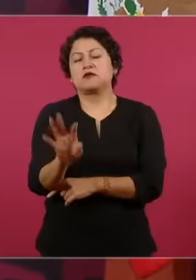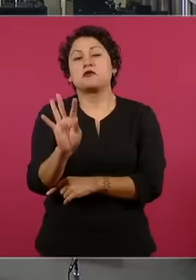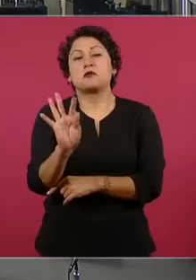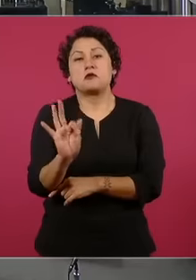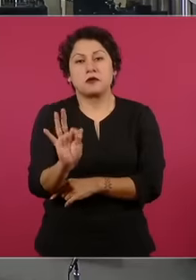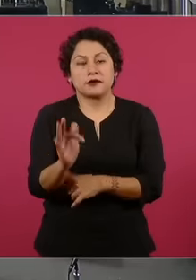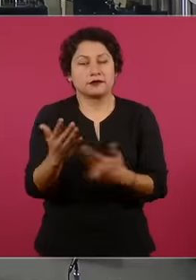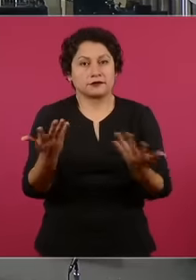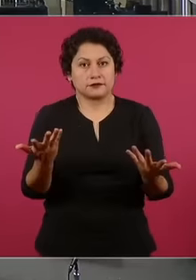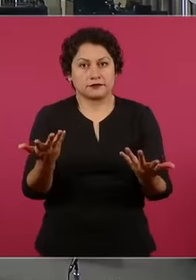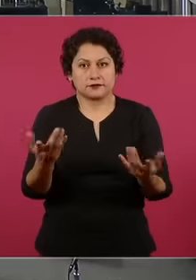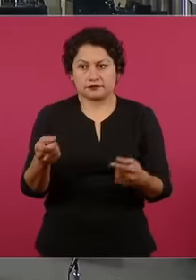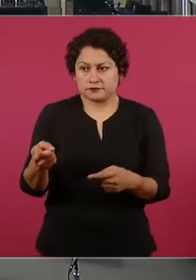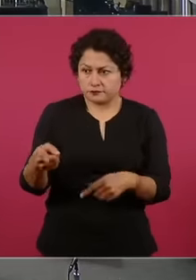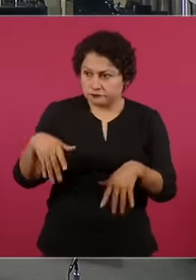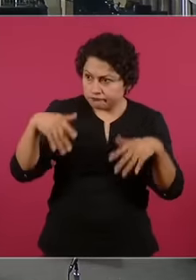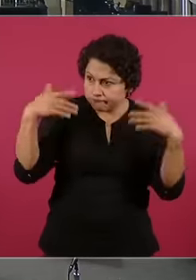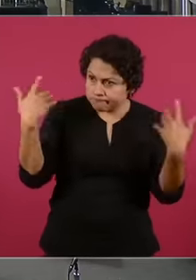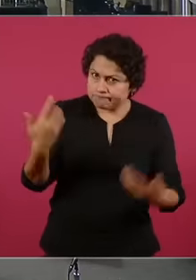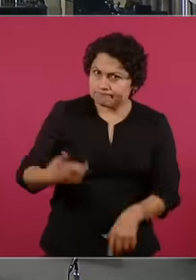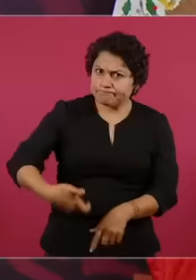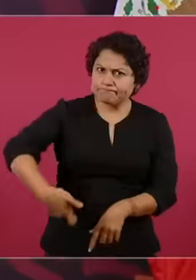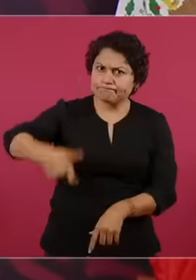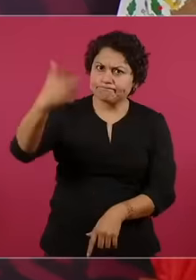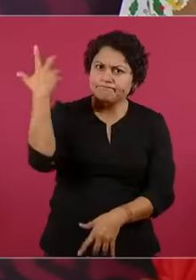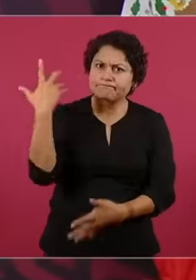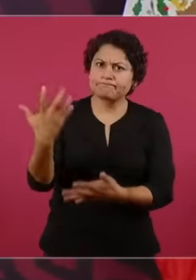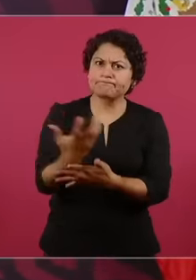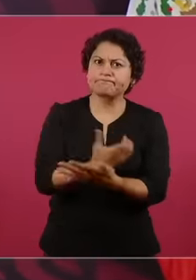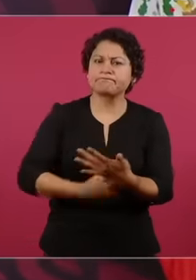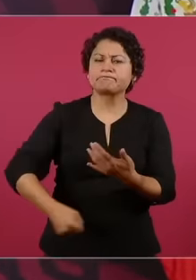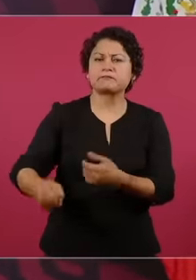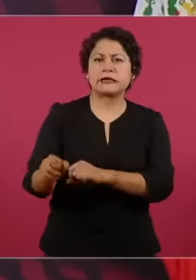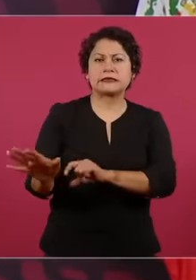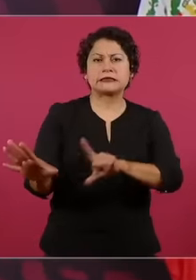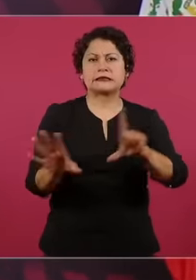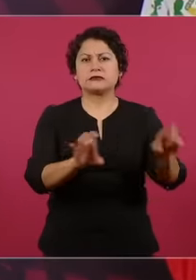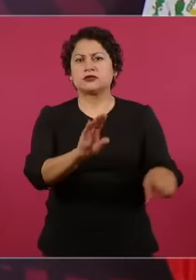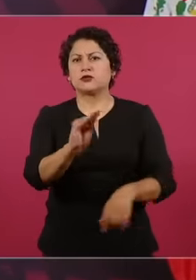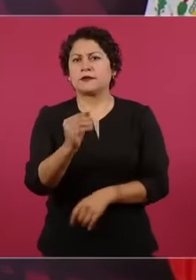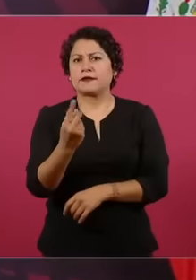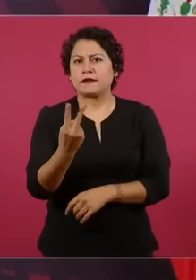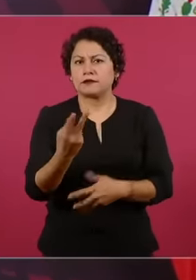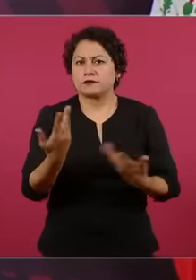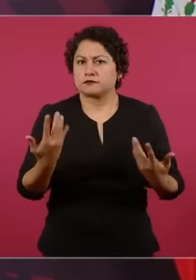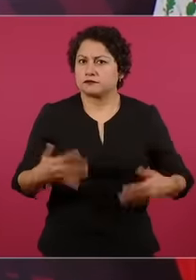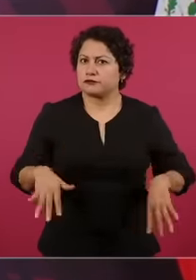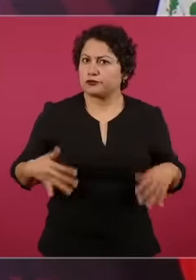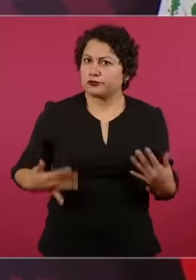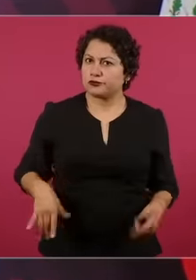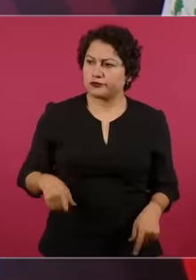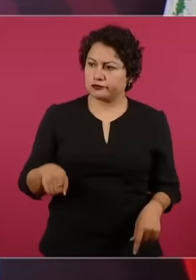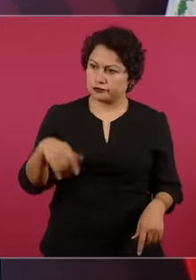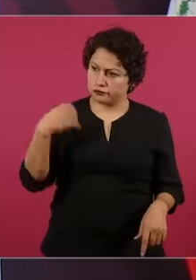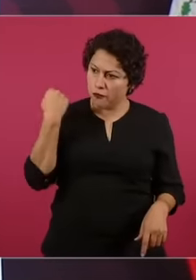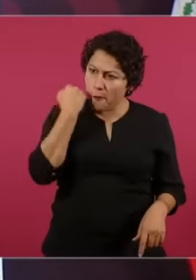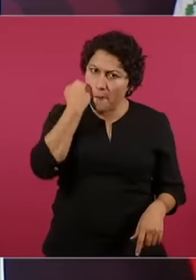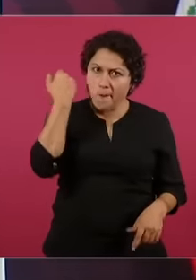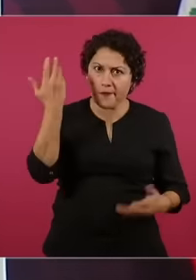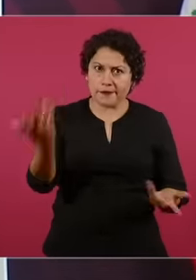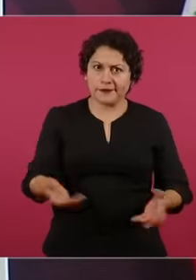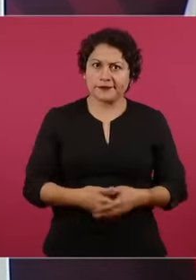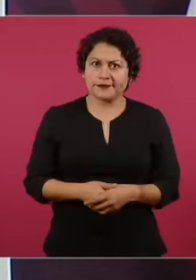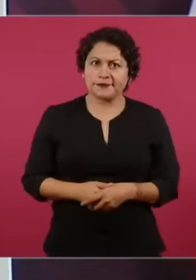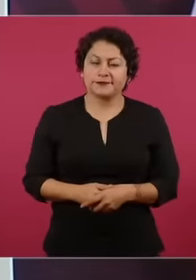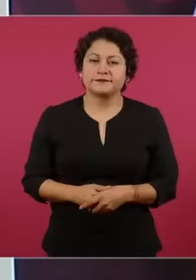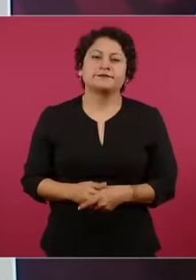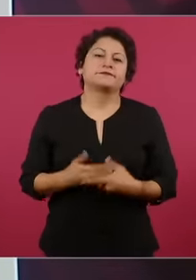792 these scratch you eh then But it is also in